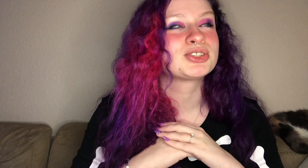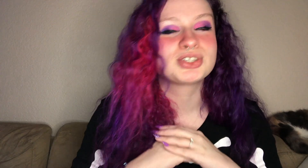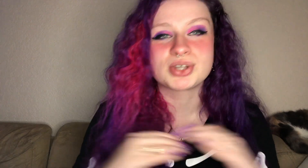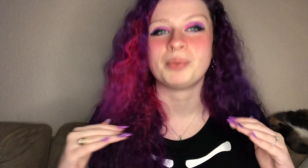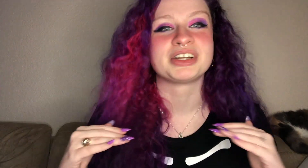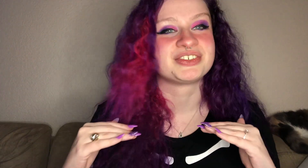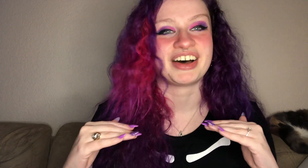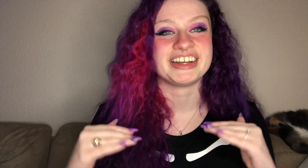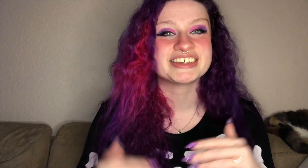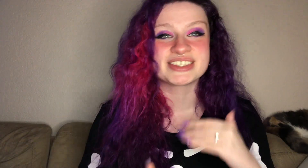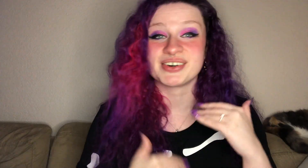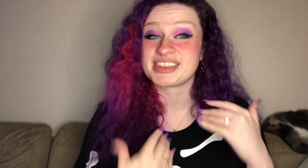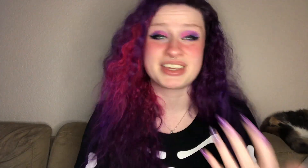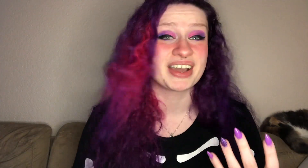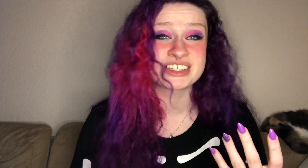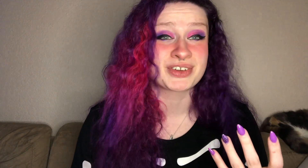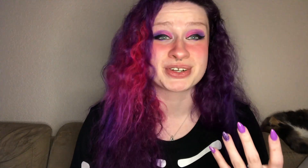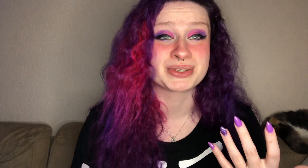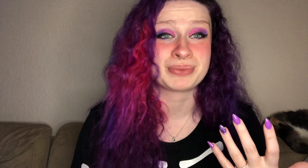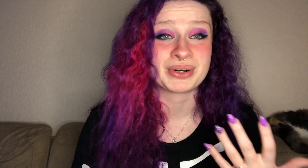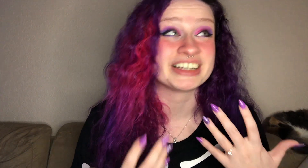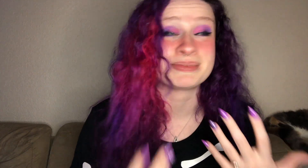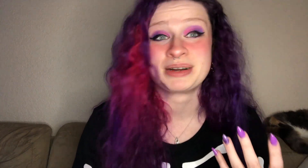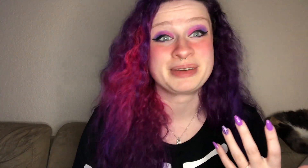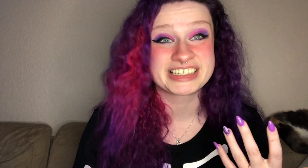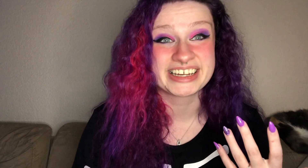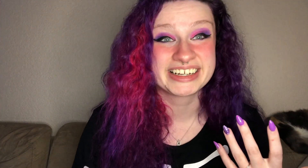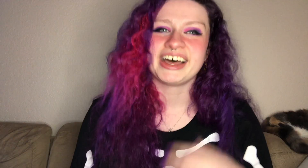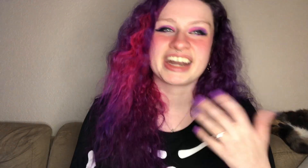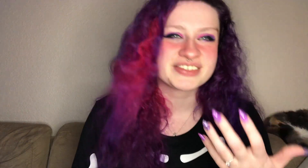so much fun so thank you guys for your support it's been amazing and i've said